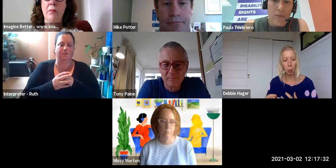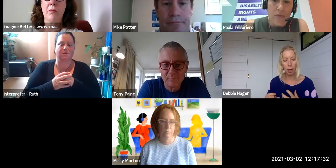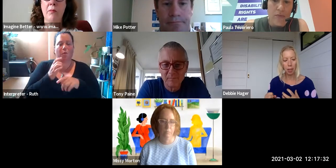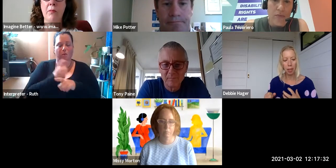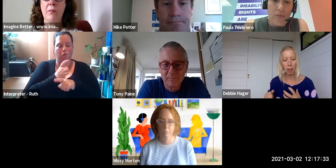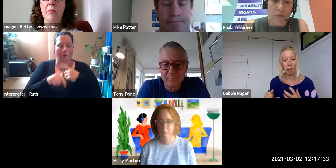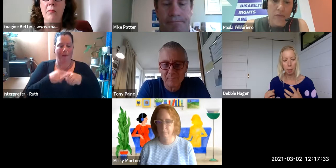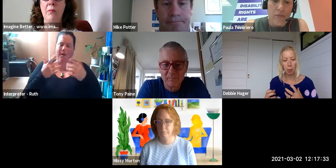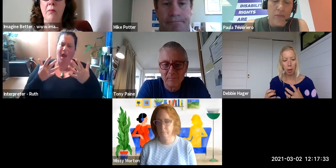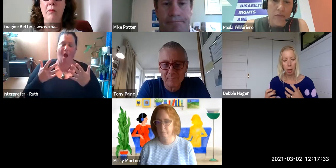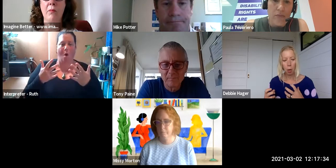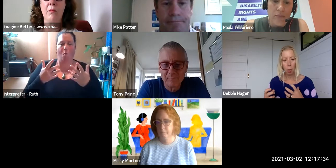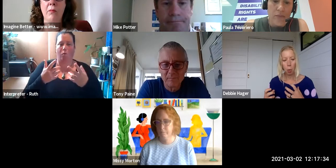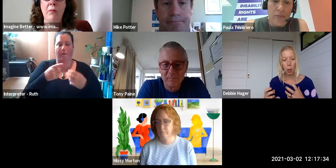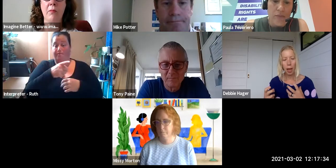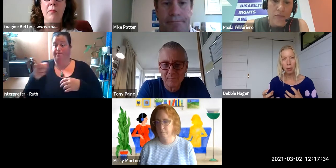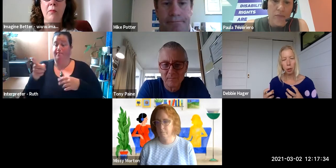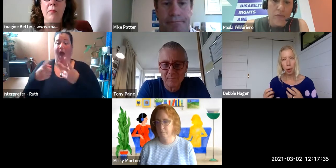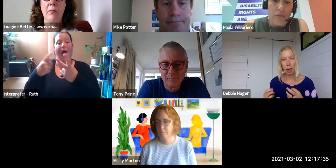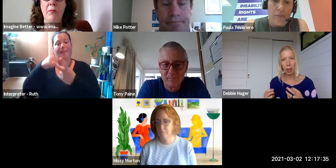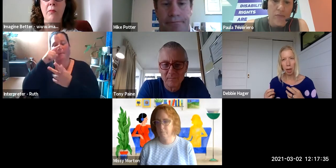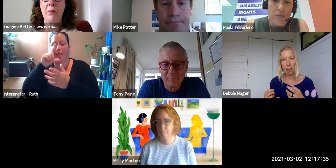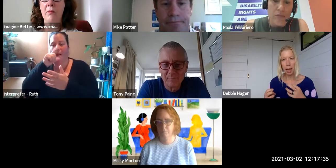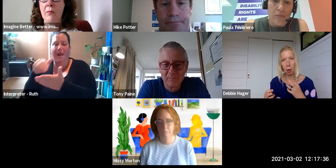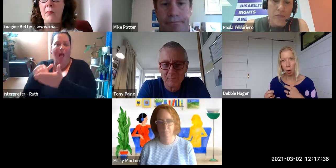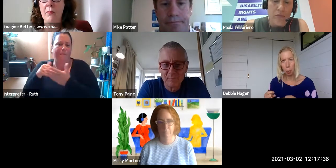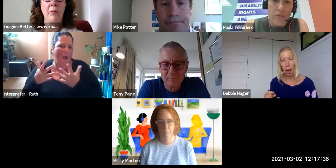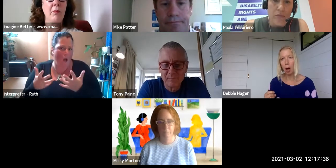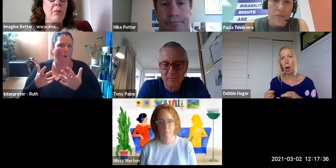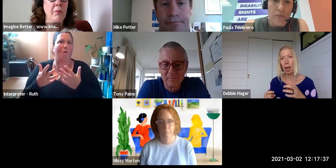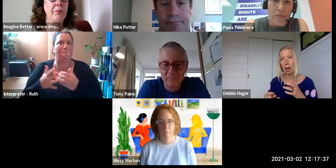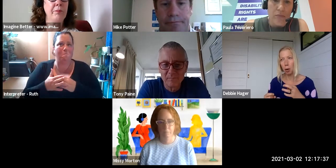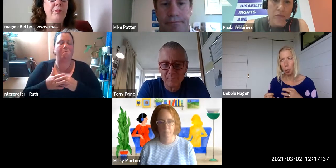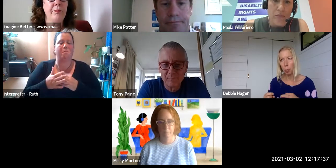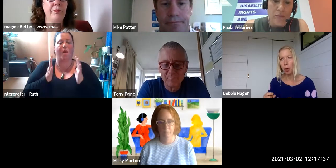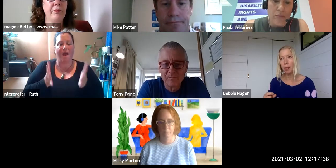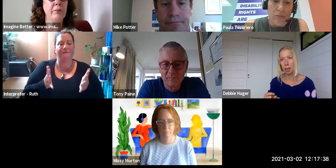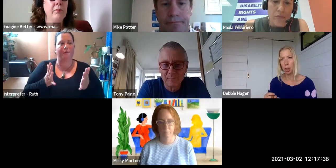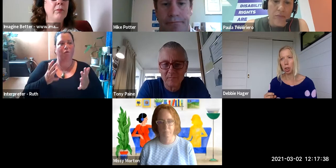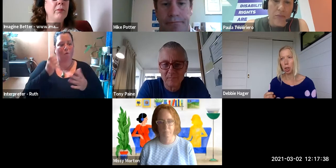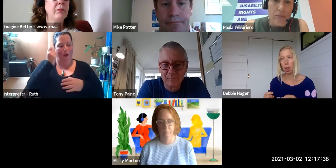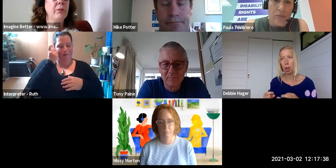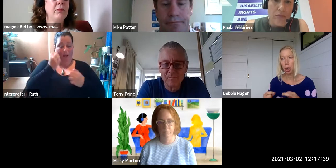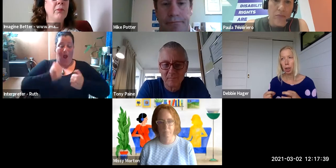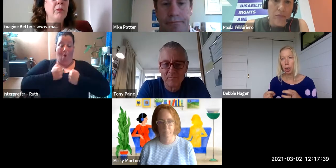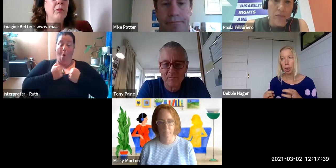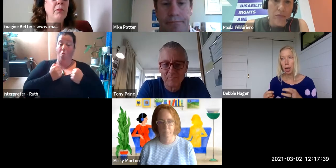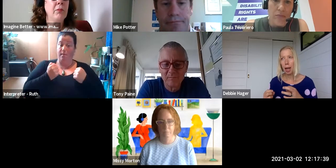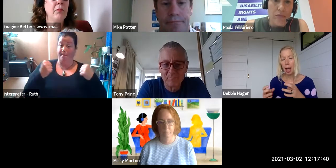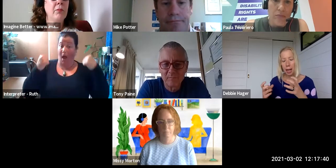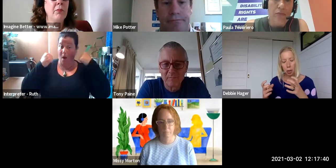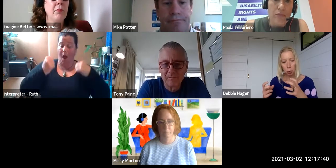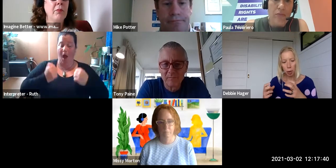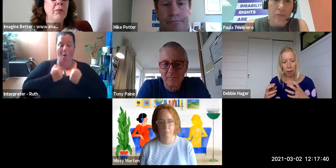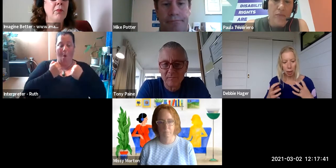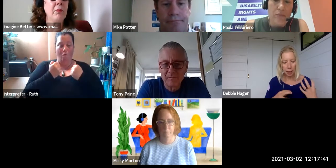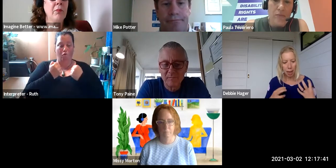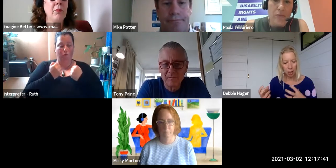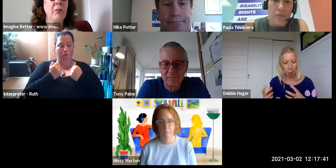But I think we have to recognise our own power and our own privilege and recognise how that